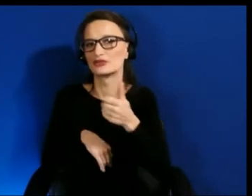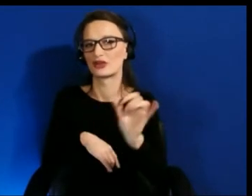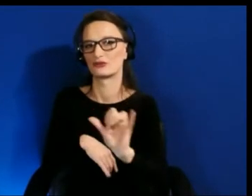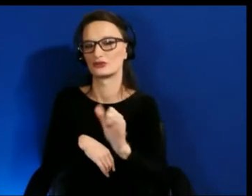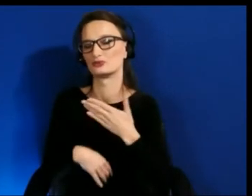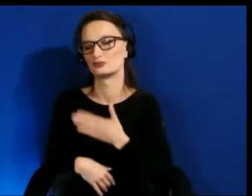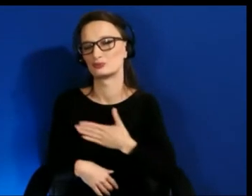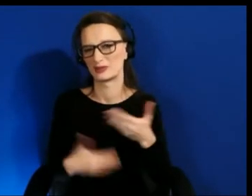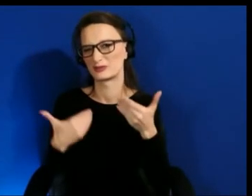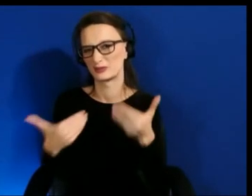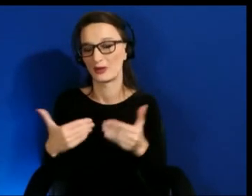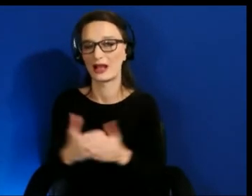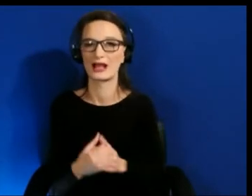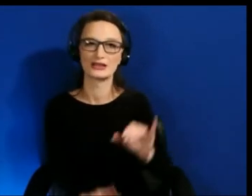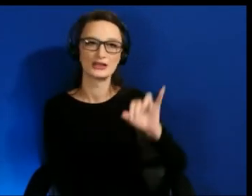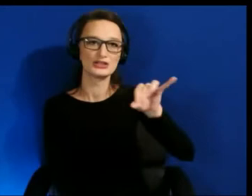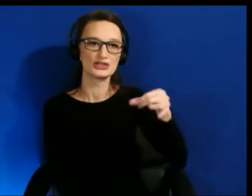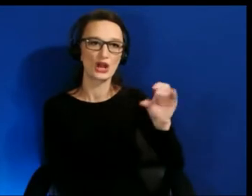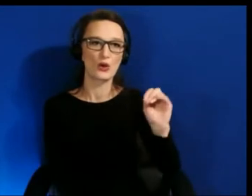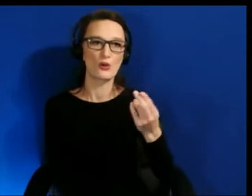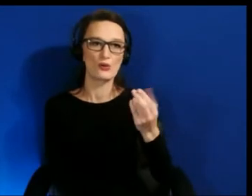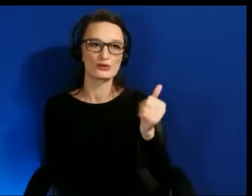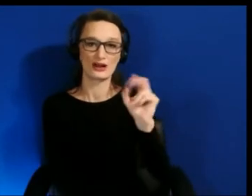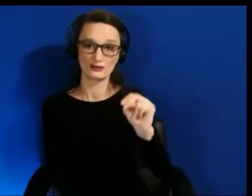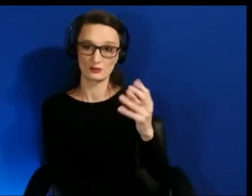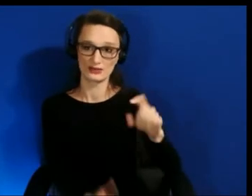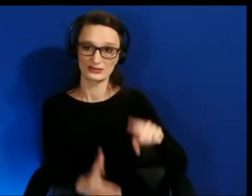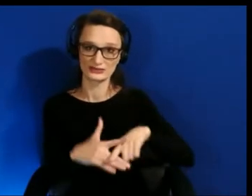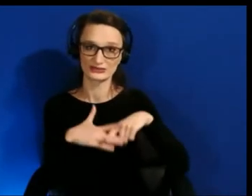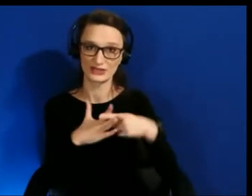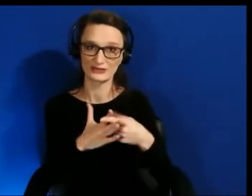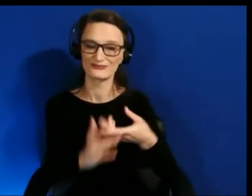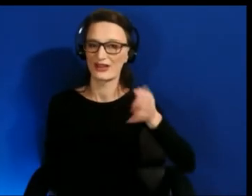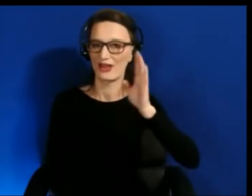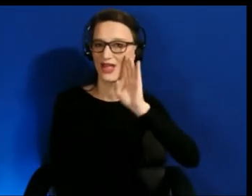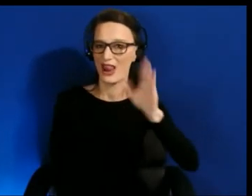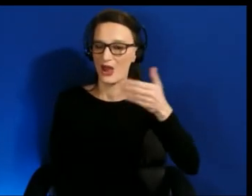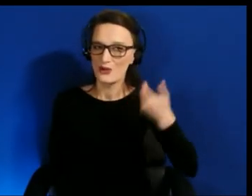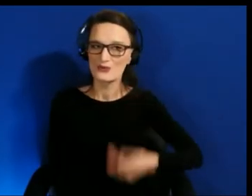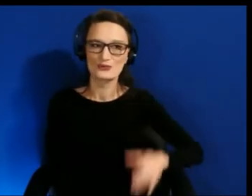Johan, would you like to start? Hello, my name is Johan Verstraete.